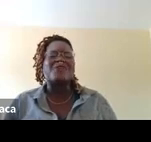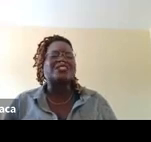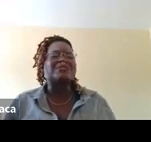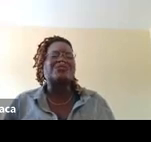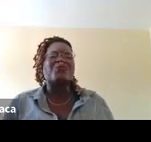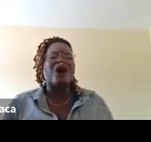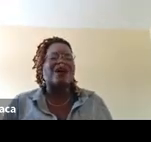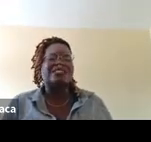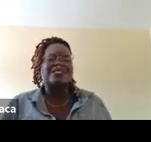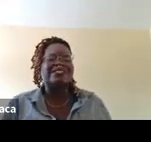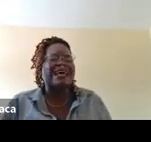and force me to walk on .